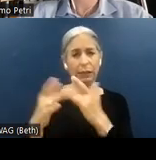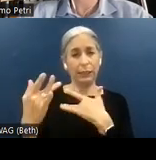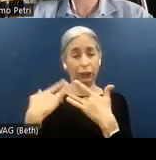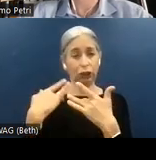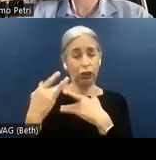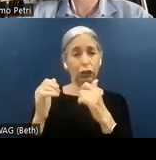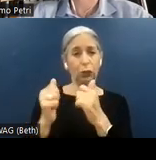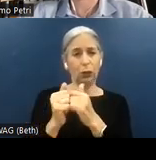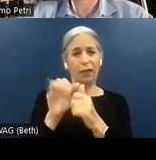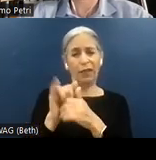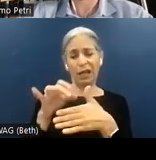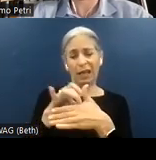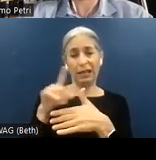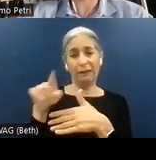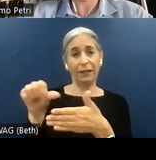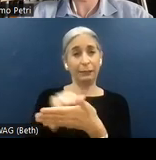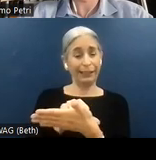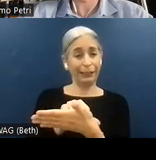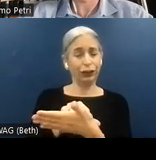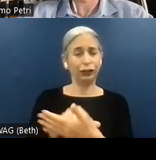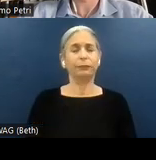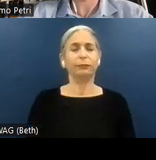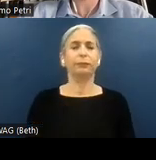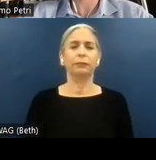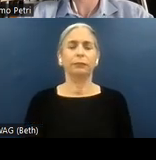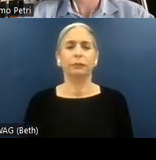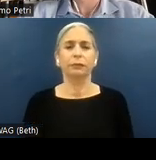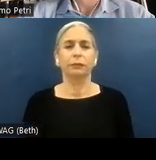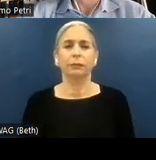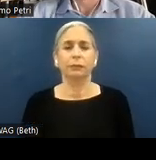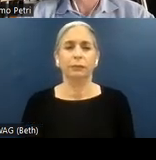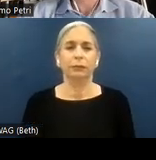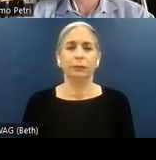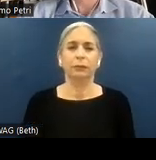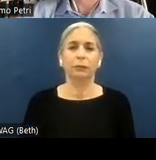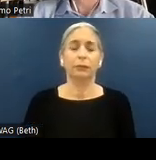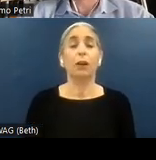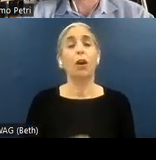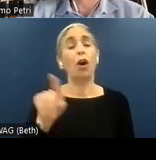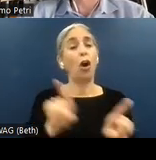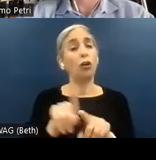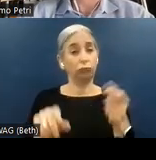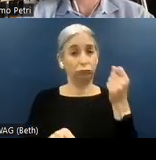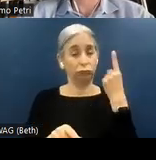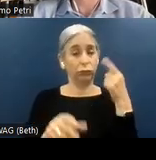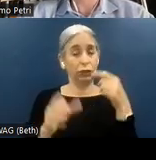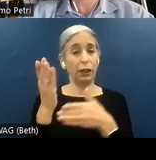the context of the page. Another crucial component is the navigable